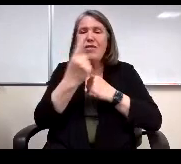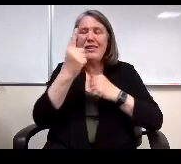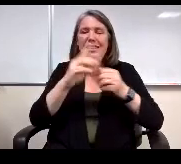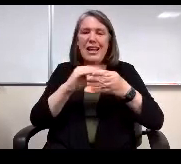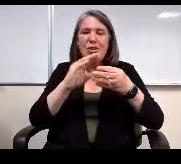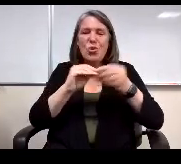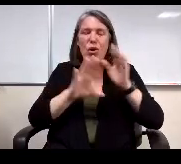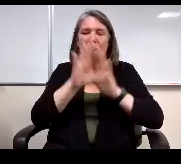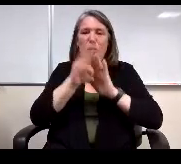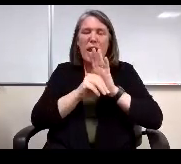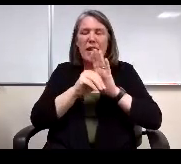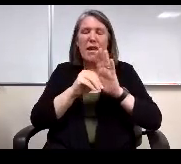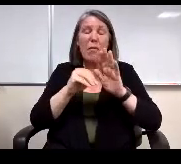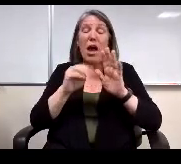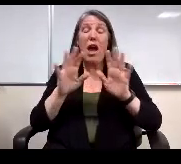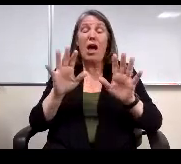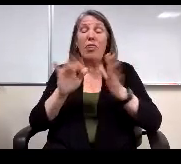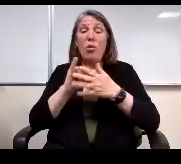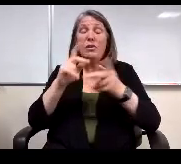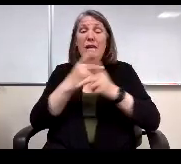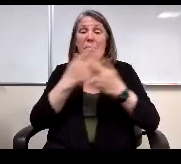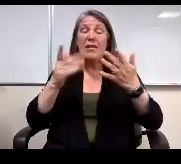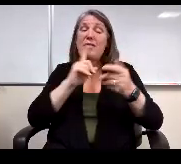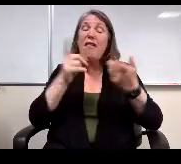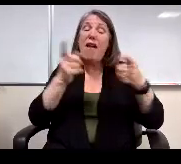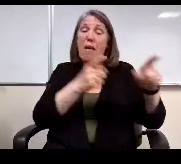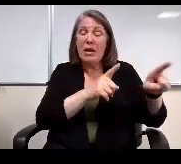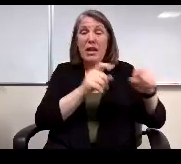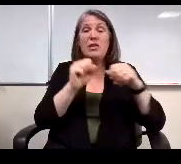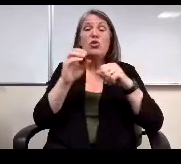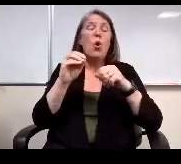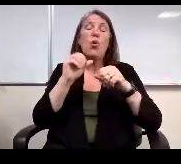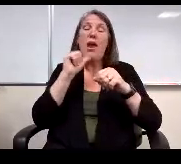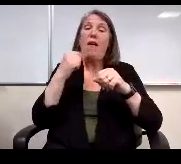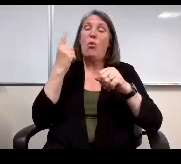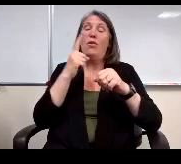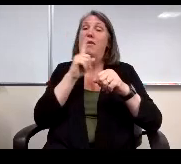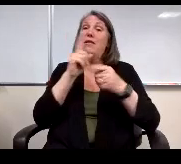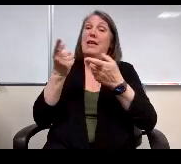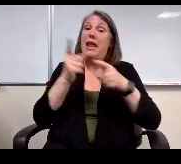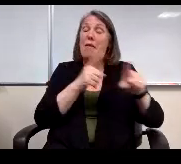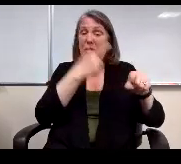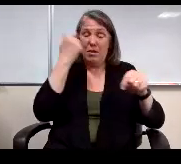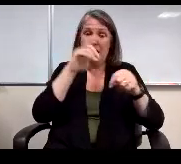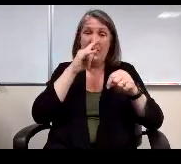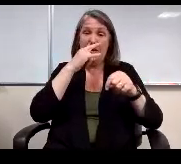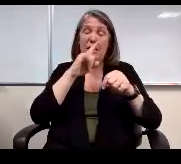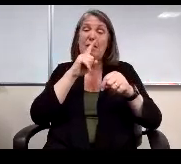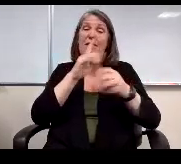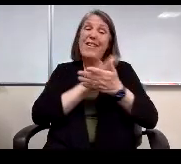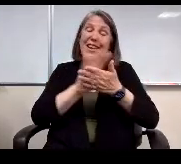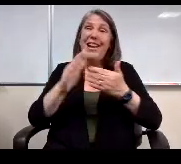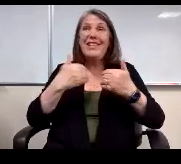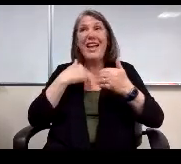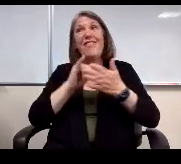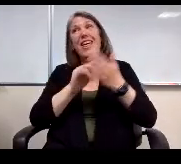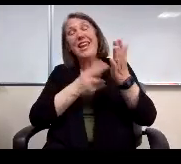But those kinds of things are happening. So not only is it happening just because kids are nice and have that integrity and things you're talking about, but.